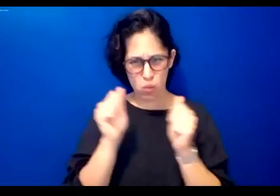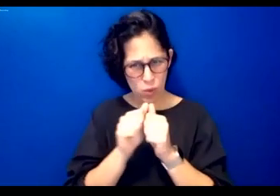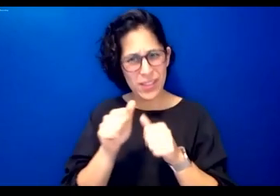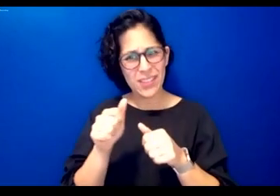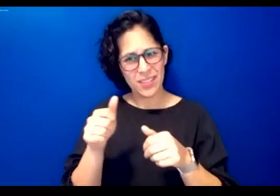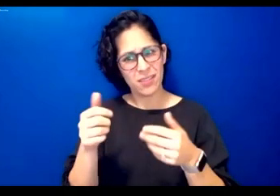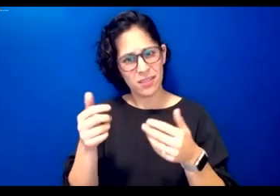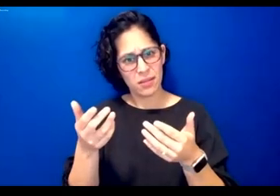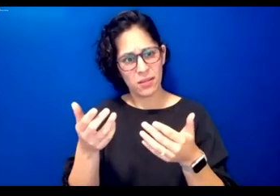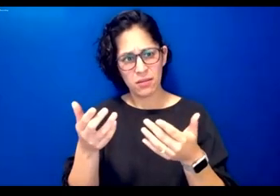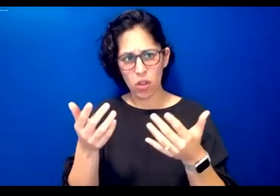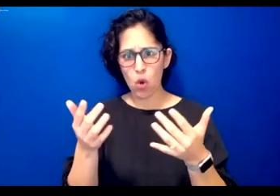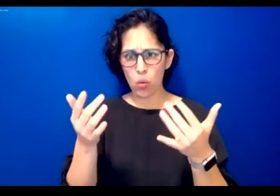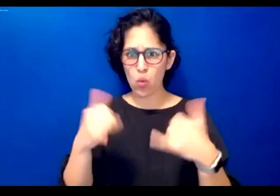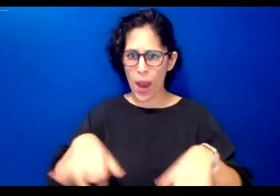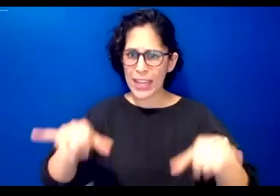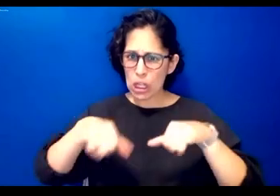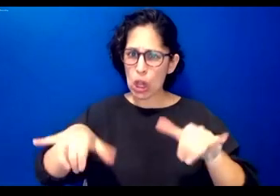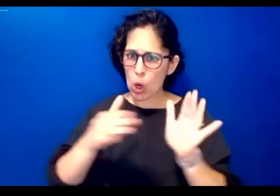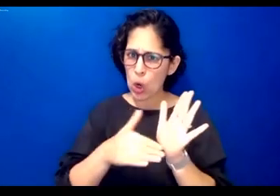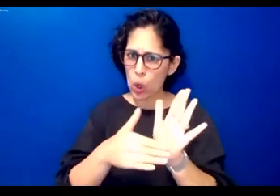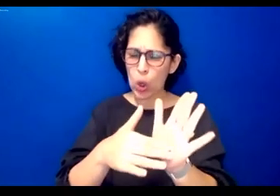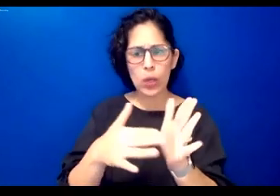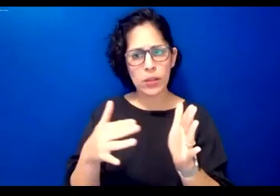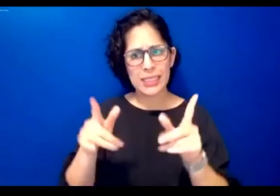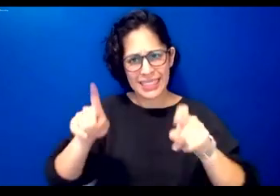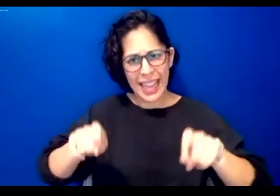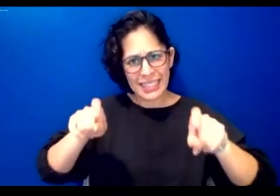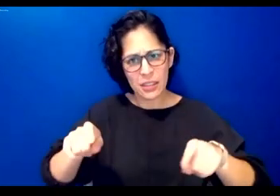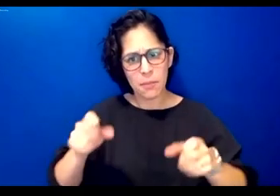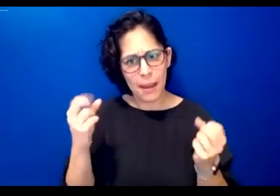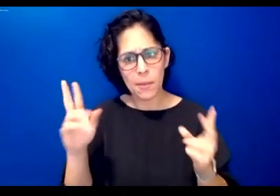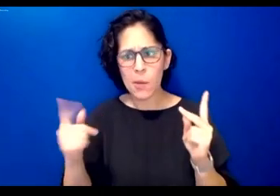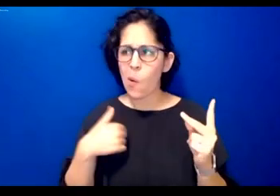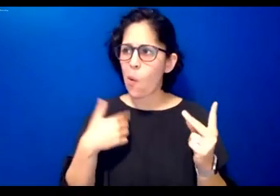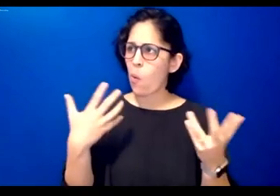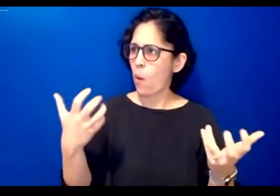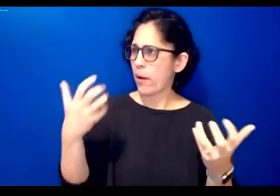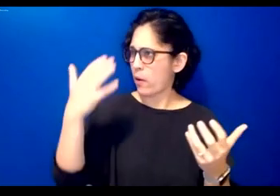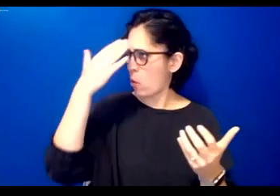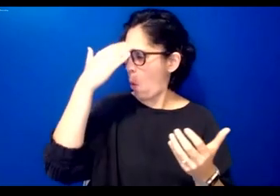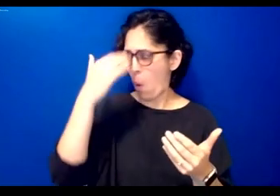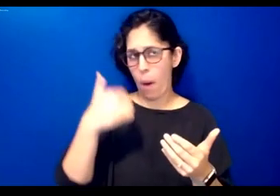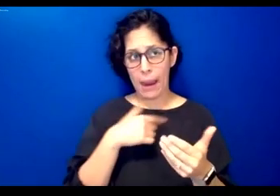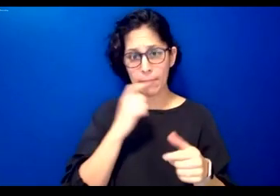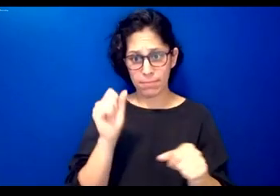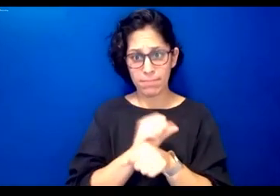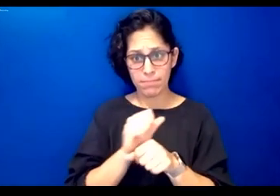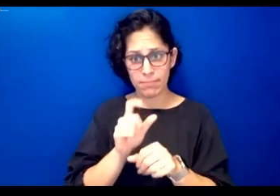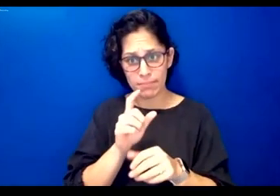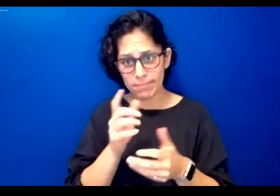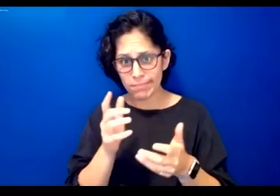they wanted to be tested they wanted to know if they were doing good or not and this falls